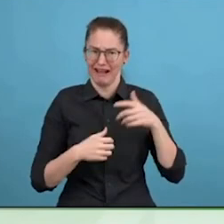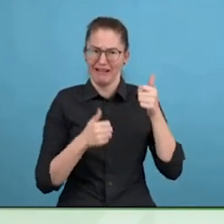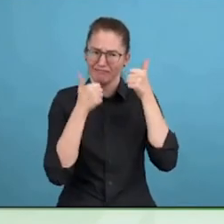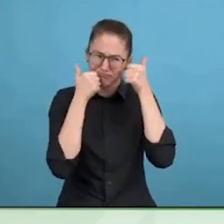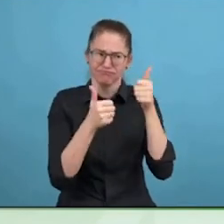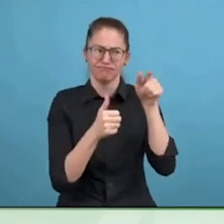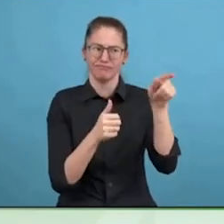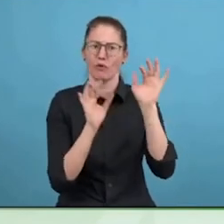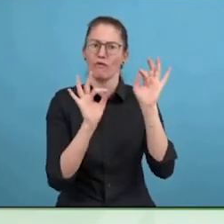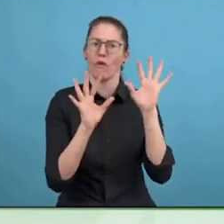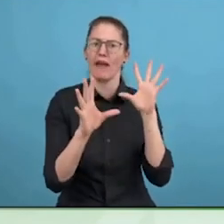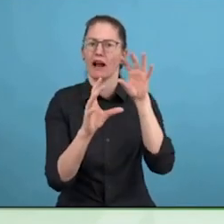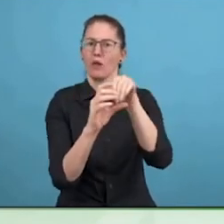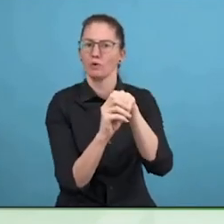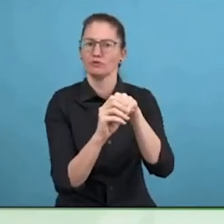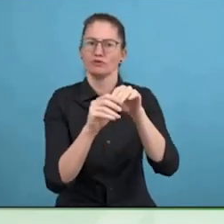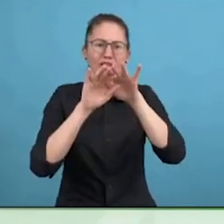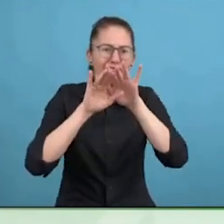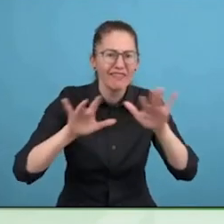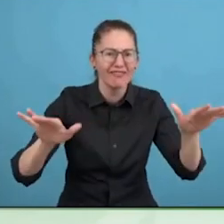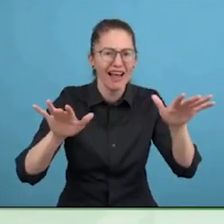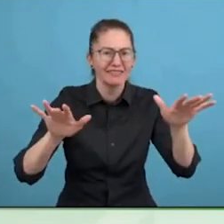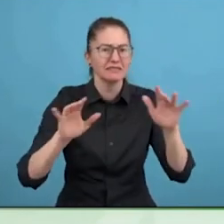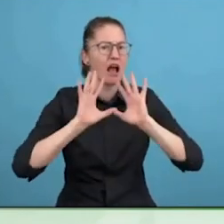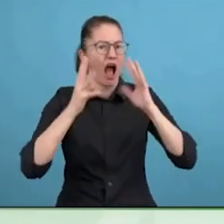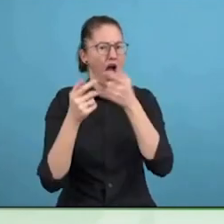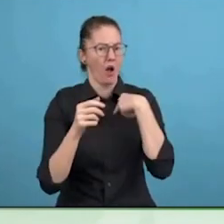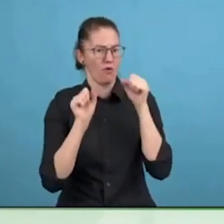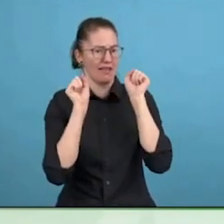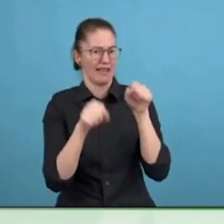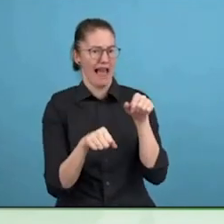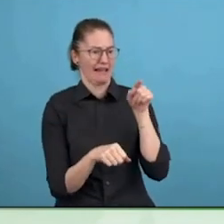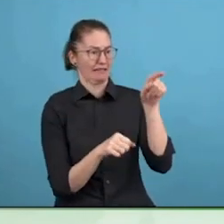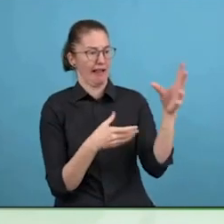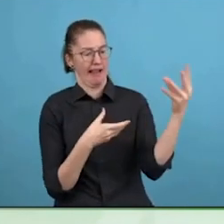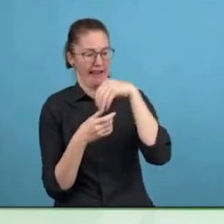than how we think of the economy today as a kind of social economy?